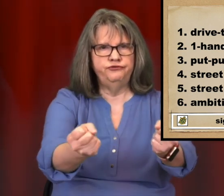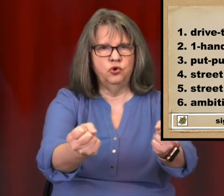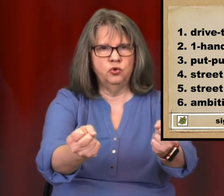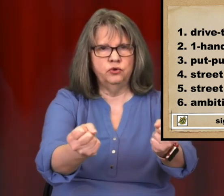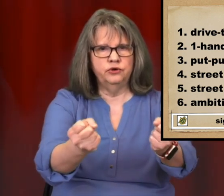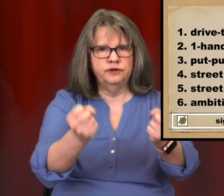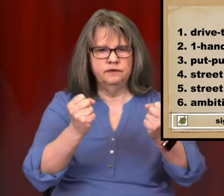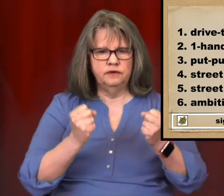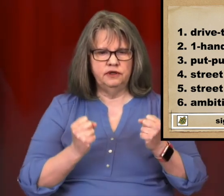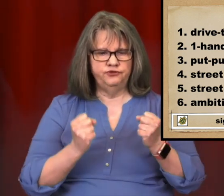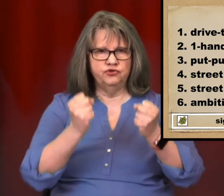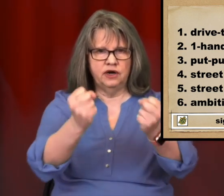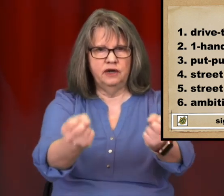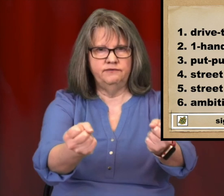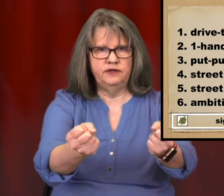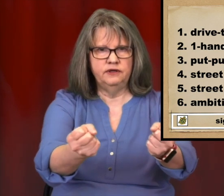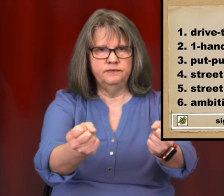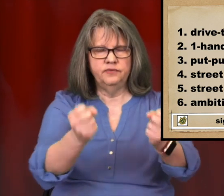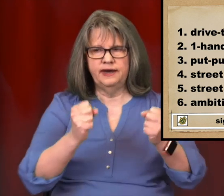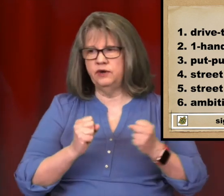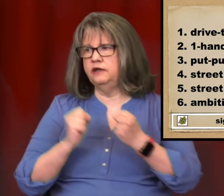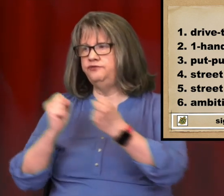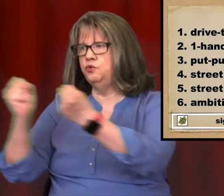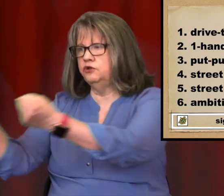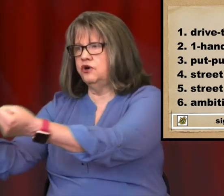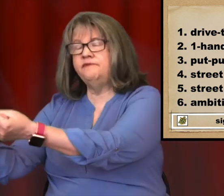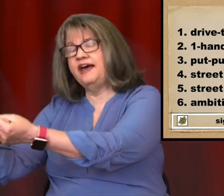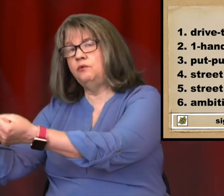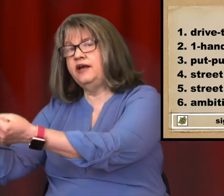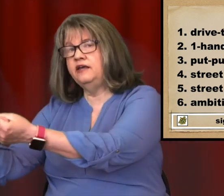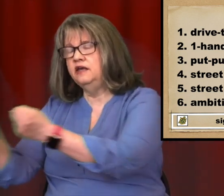forward if you're driving that way. If you want to drive that way